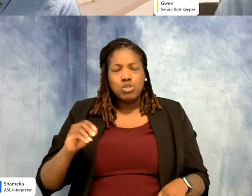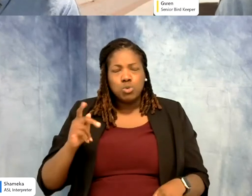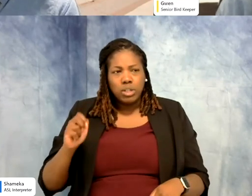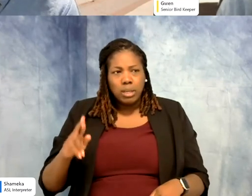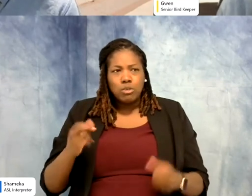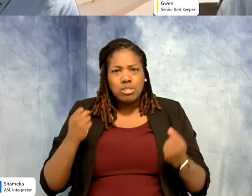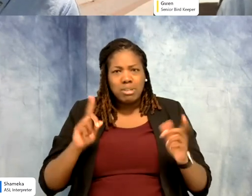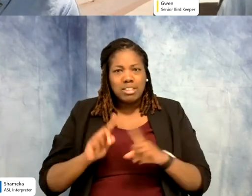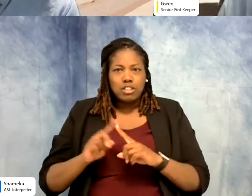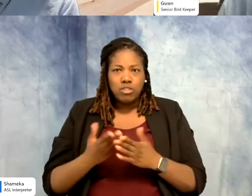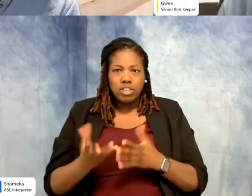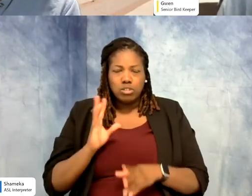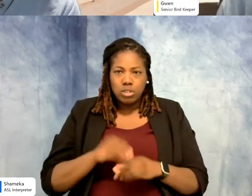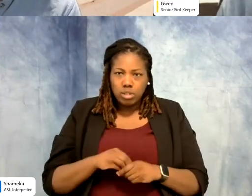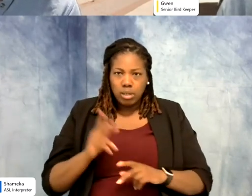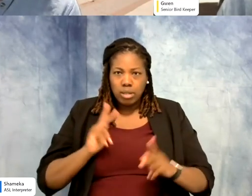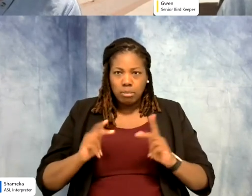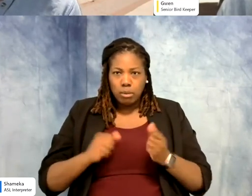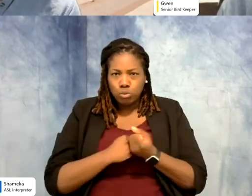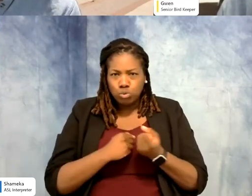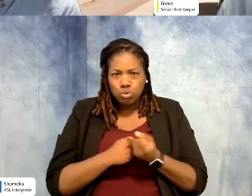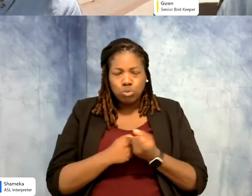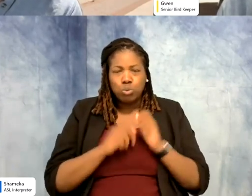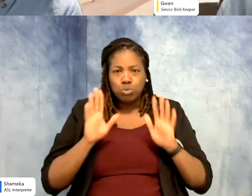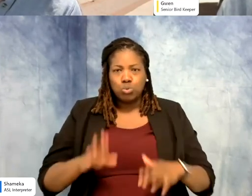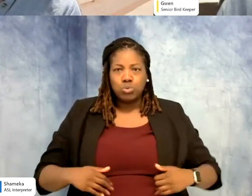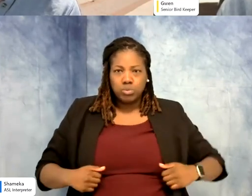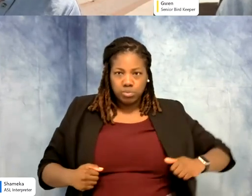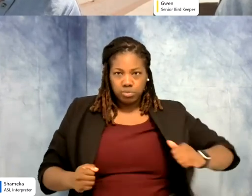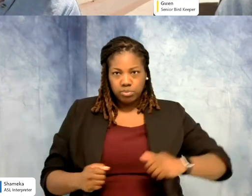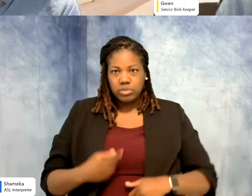and having all of those people around you to make that happen. It's like one Zoo, you know, and I'm